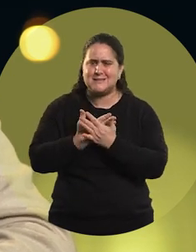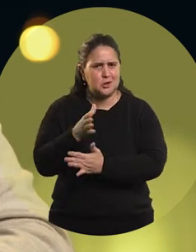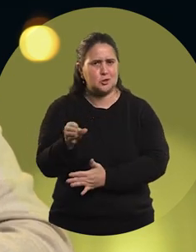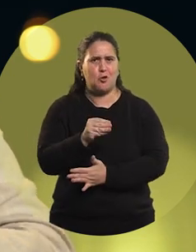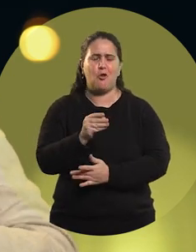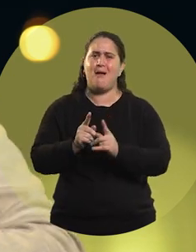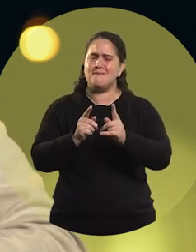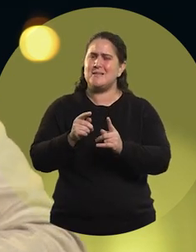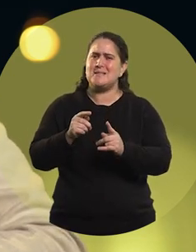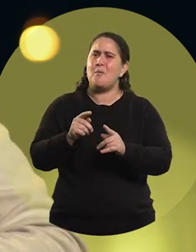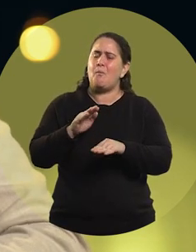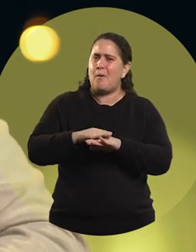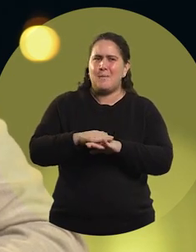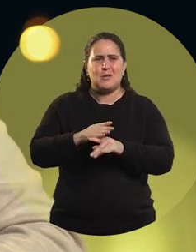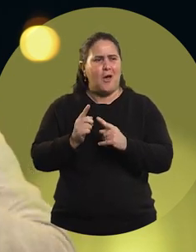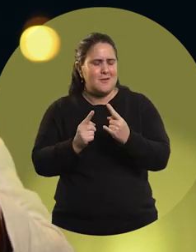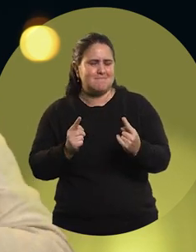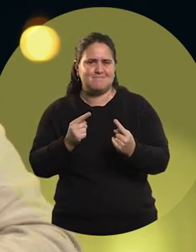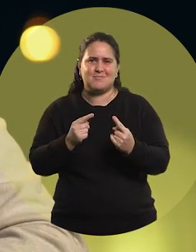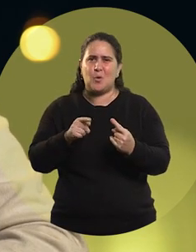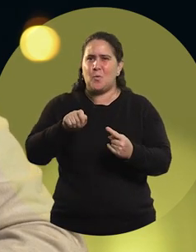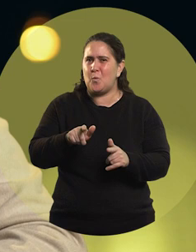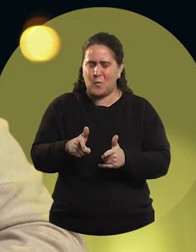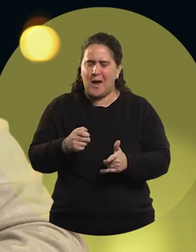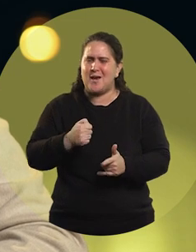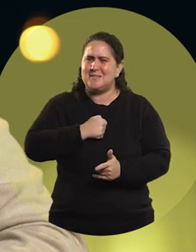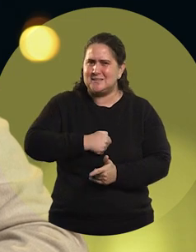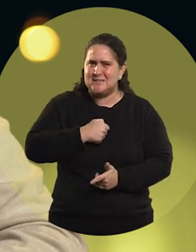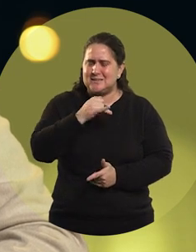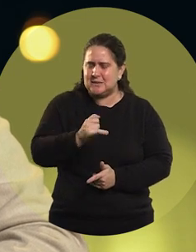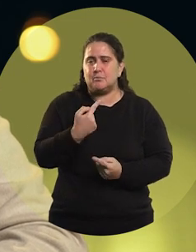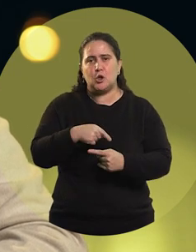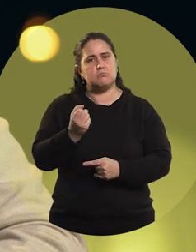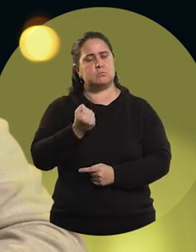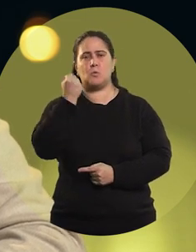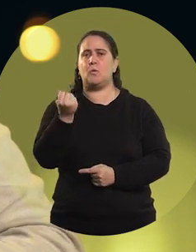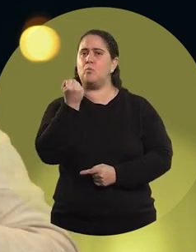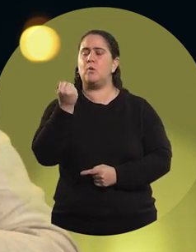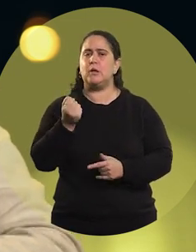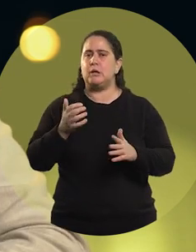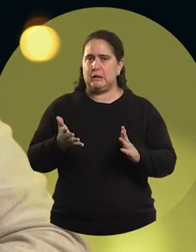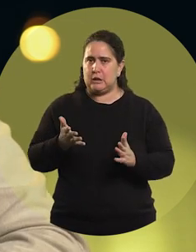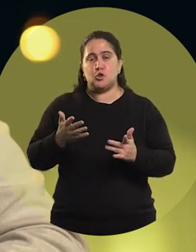at some point. But there is something very important